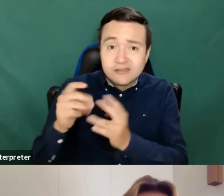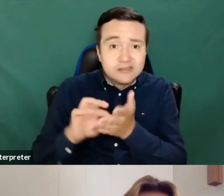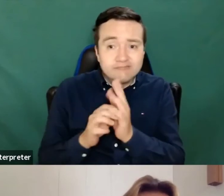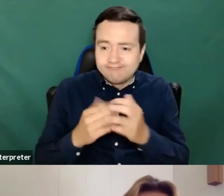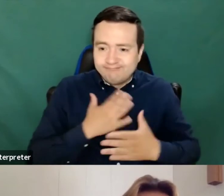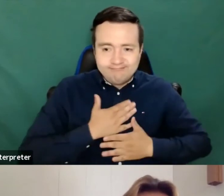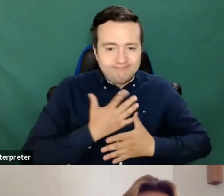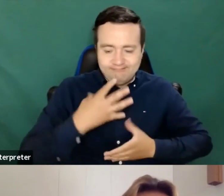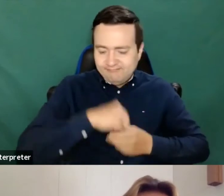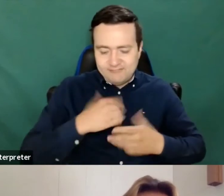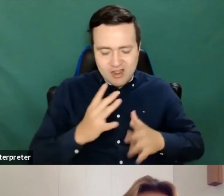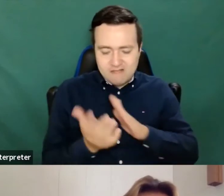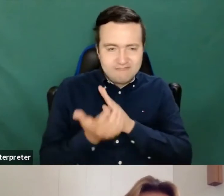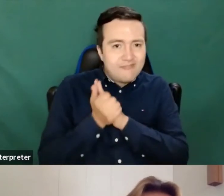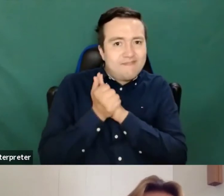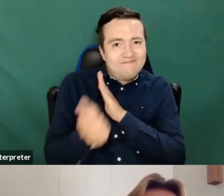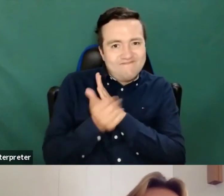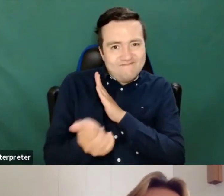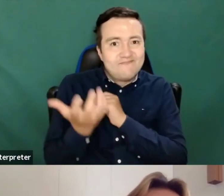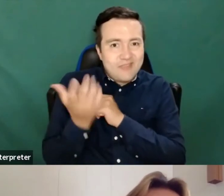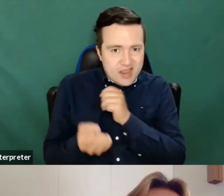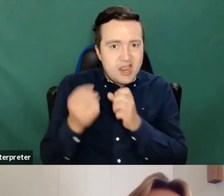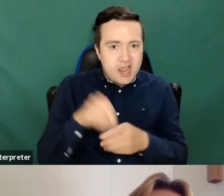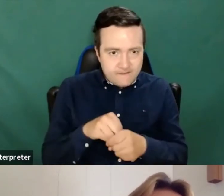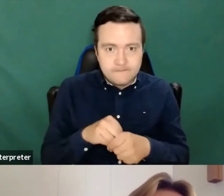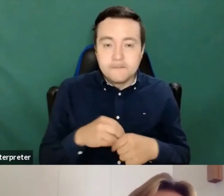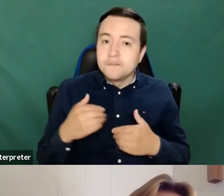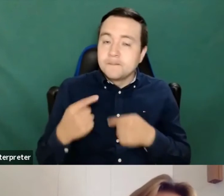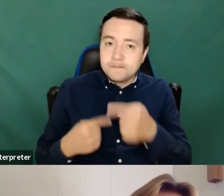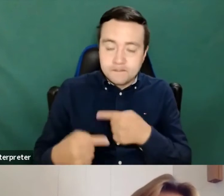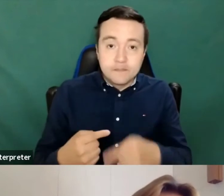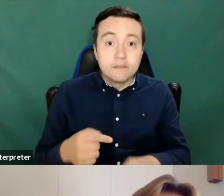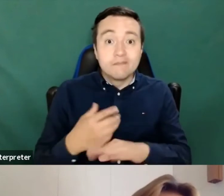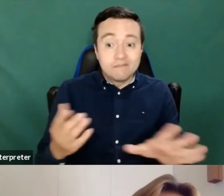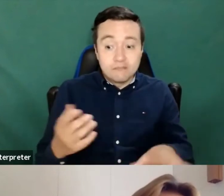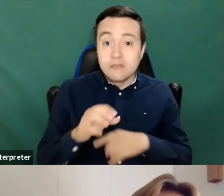in every aspect of it, and design learning, and